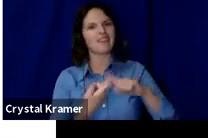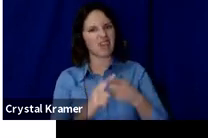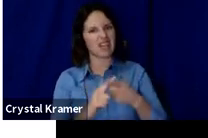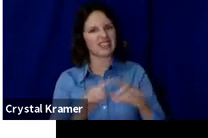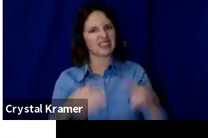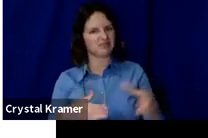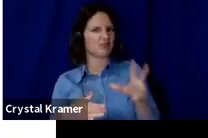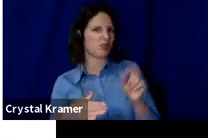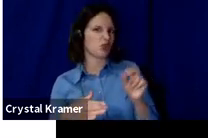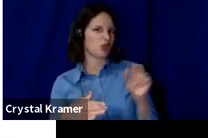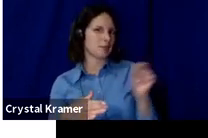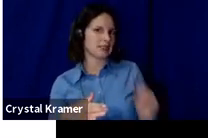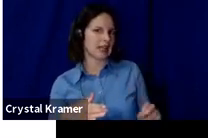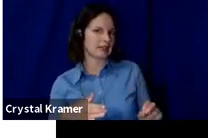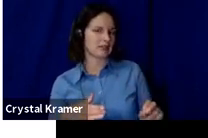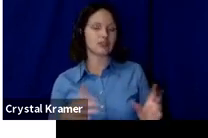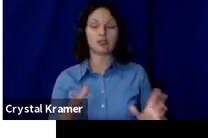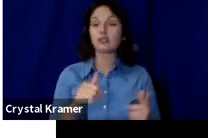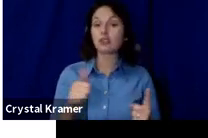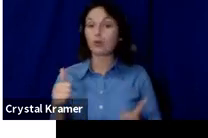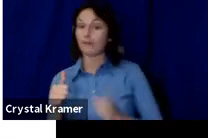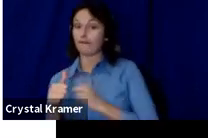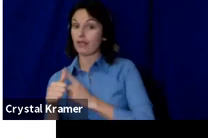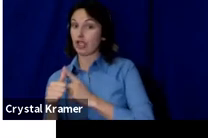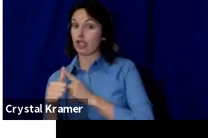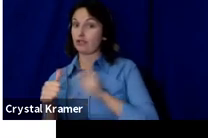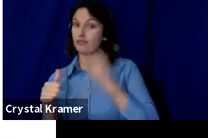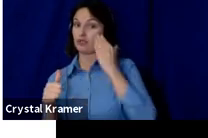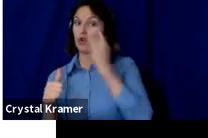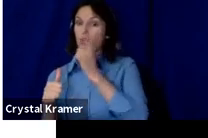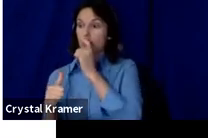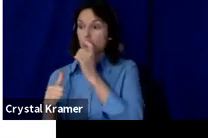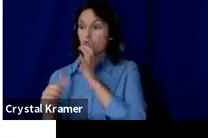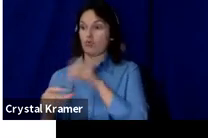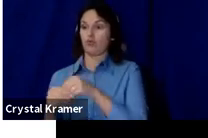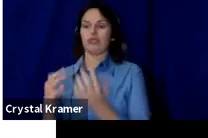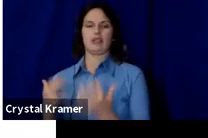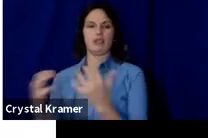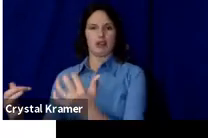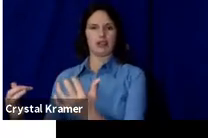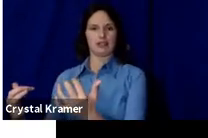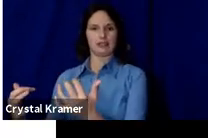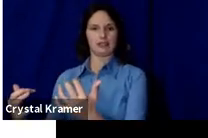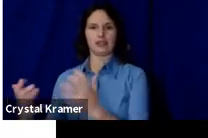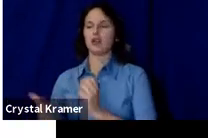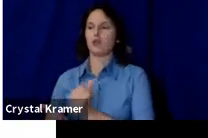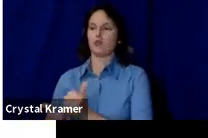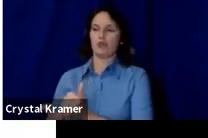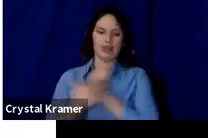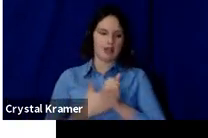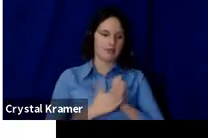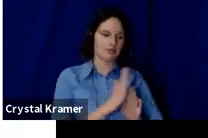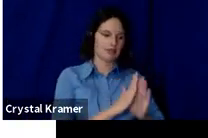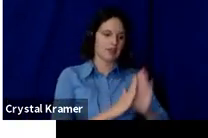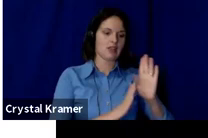So knowing your audience is the first step to goal setting and budgeting, which is what